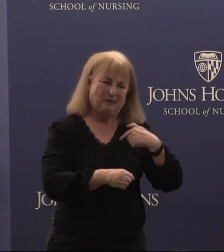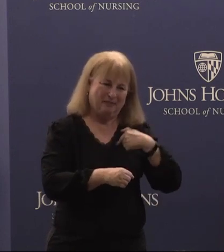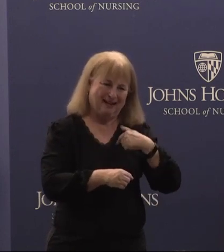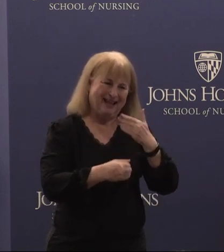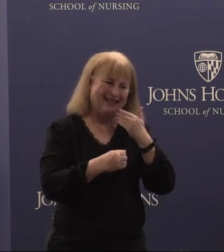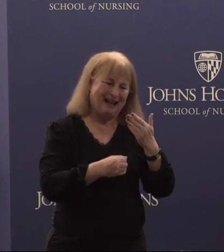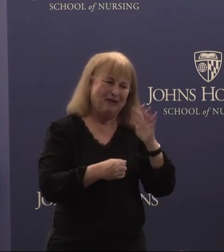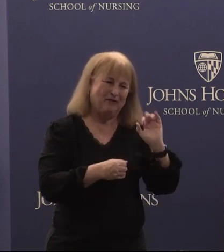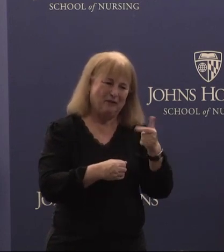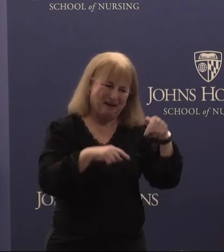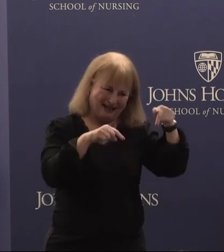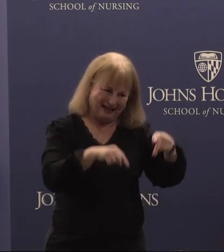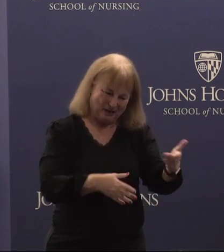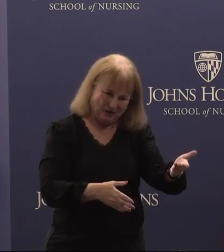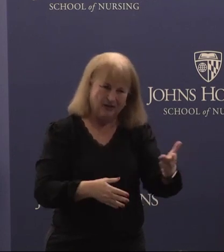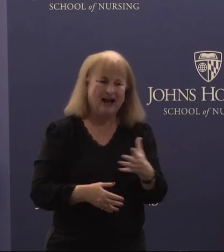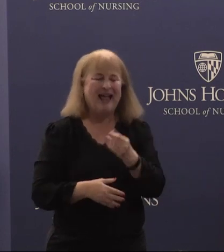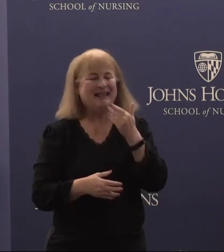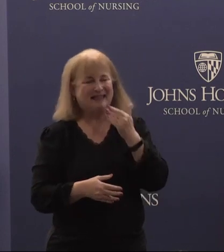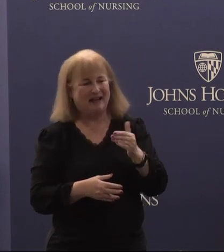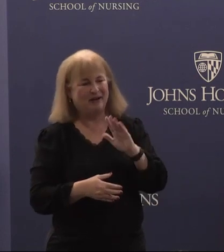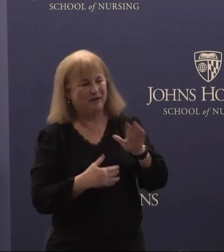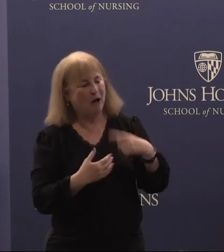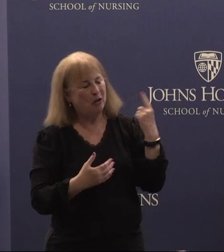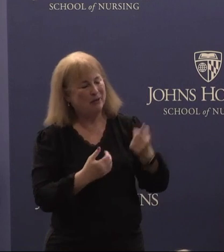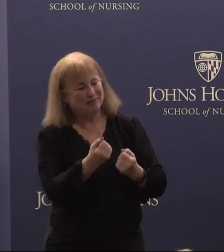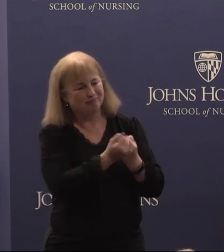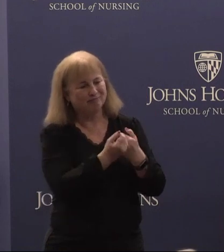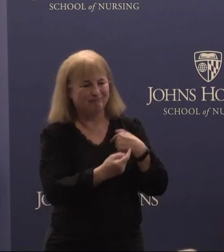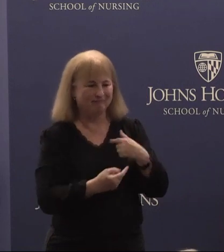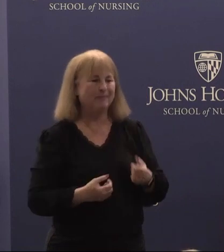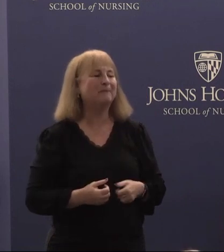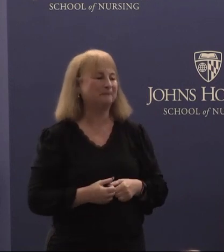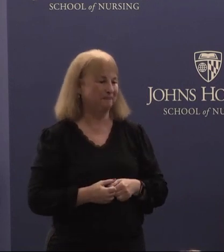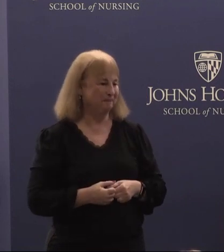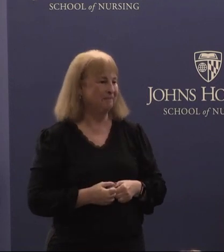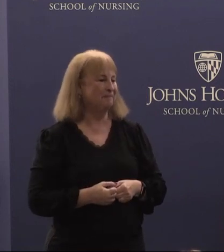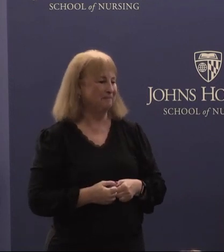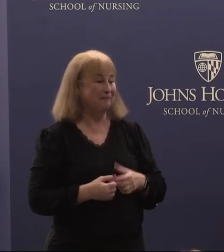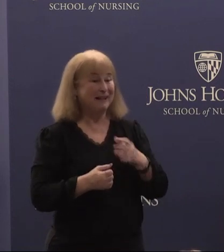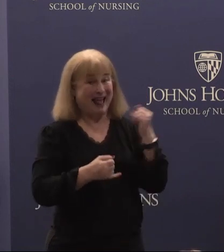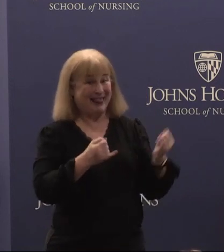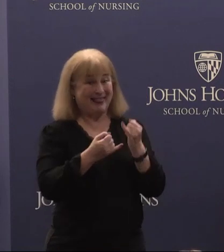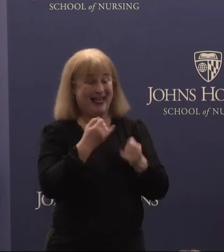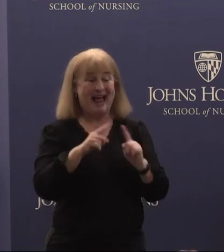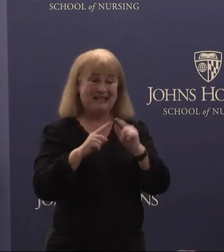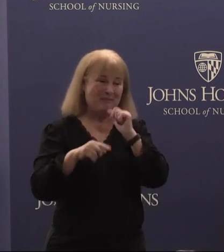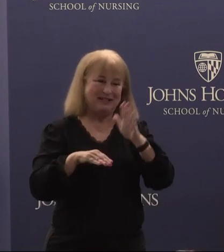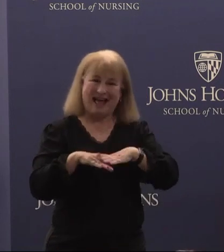for being here and thank you for always being there for me. And last but certainly not least,